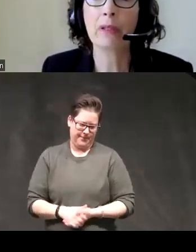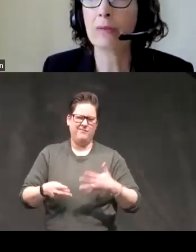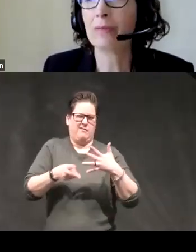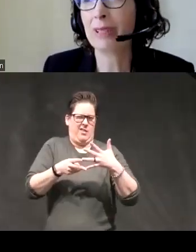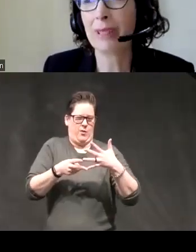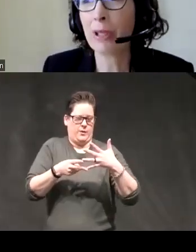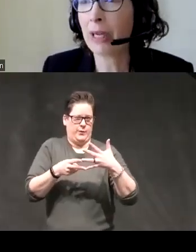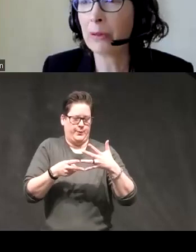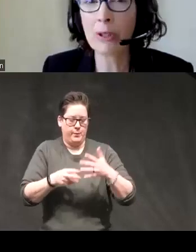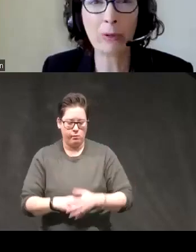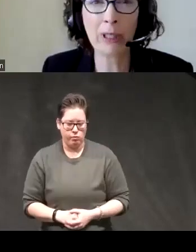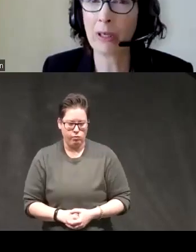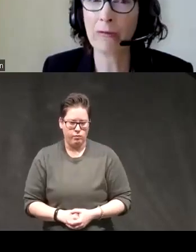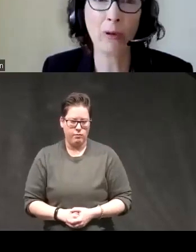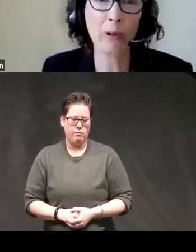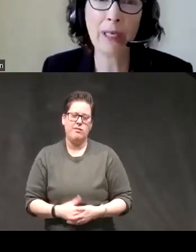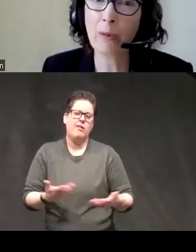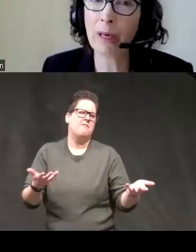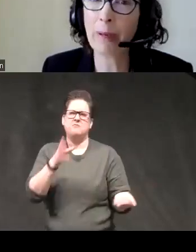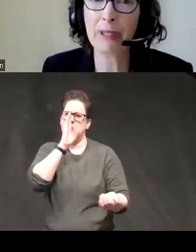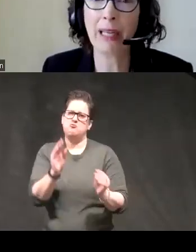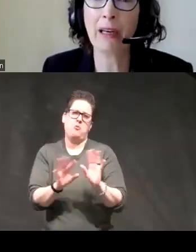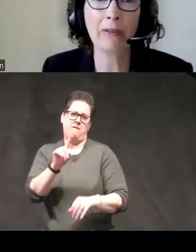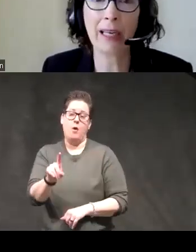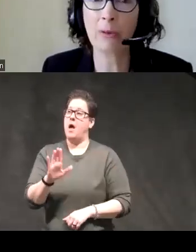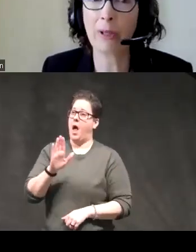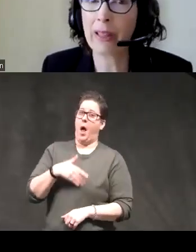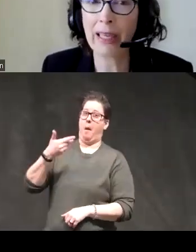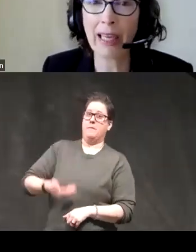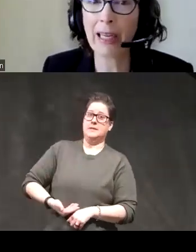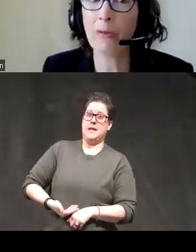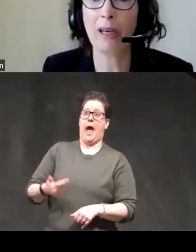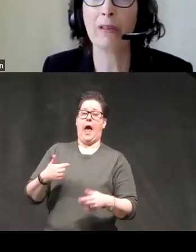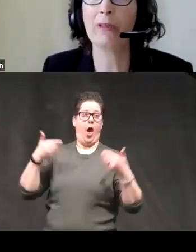sample items pretty straightforward when I'm upset I often Act without thinking when I feel